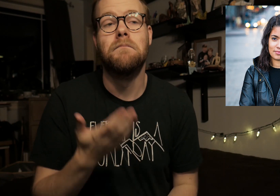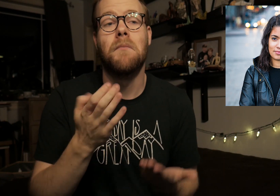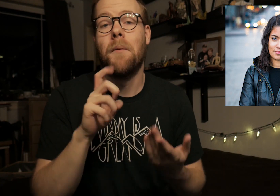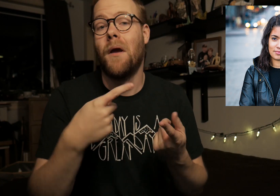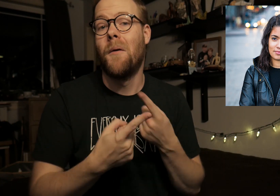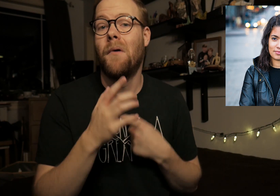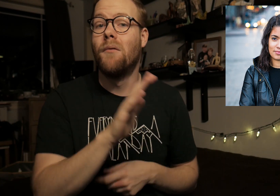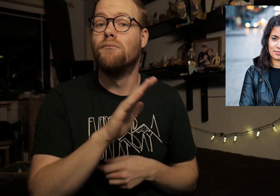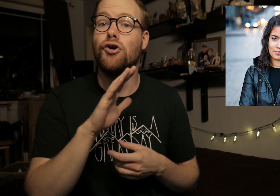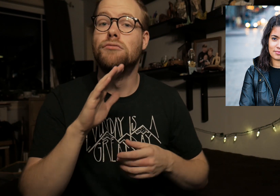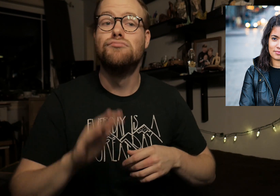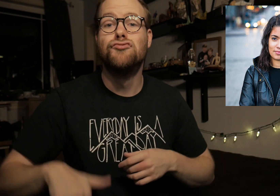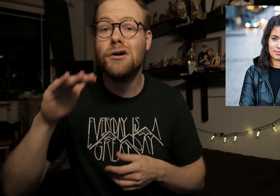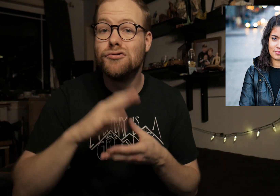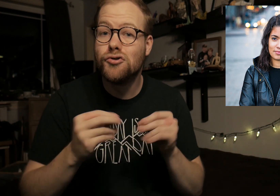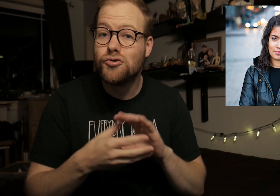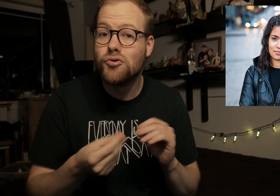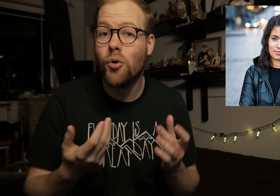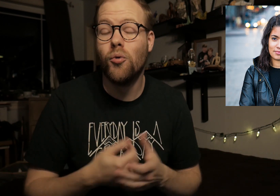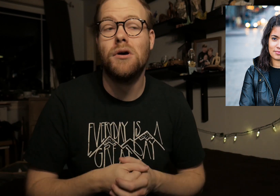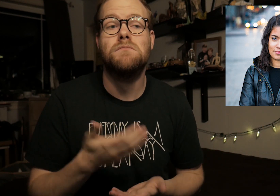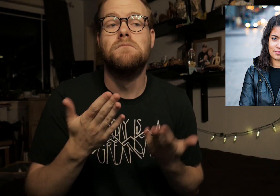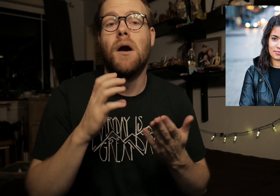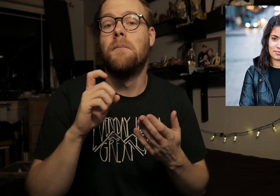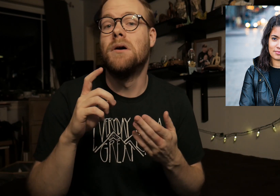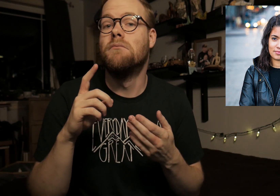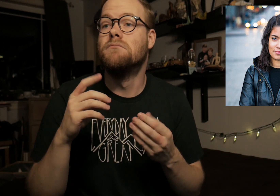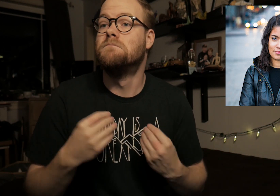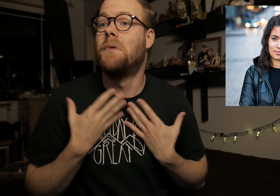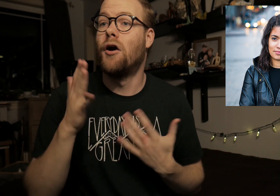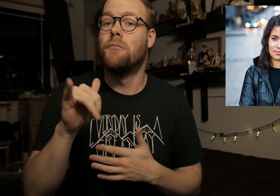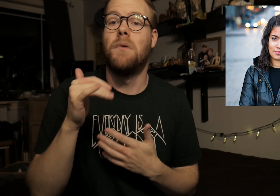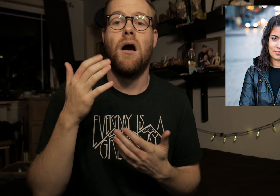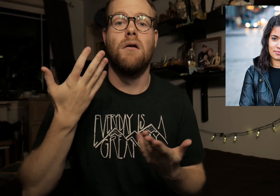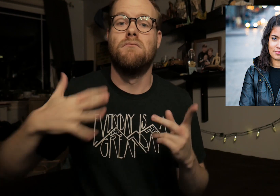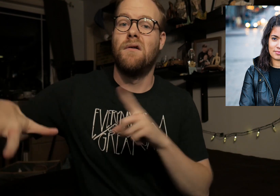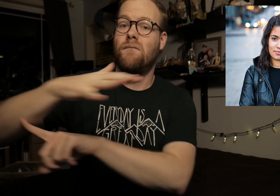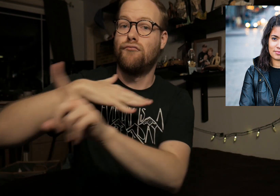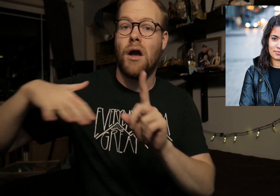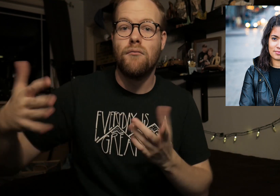It may be about her childhood stories. It may be inspired by the world around her.